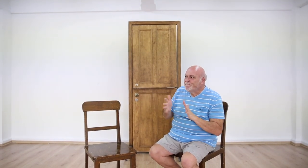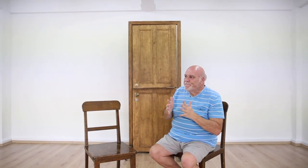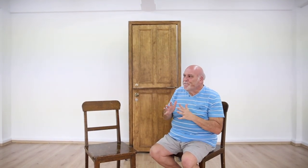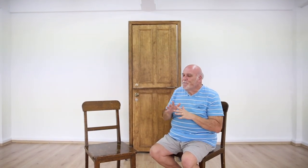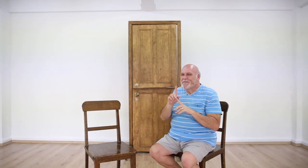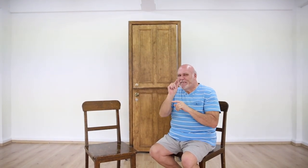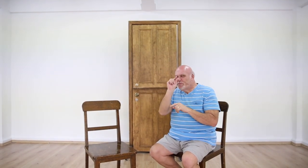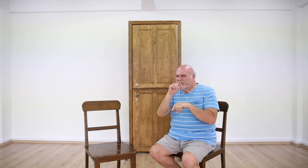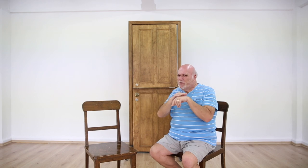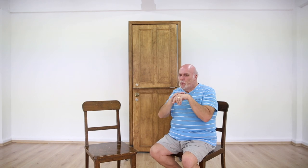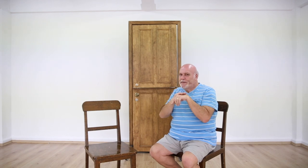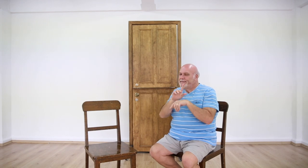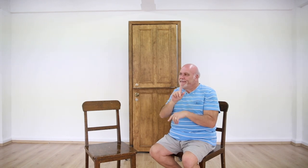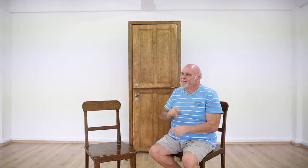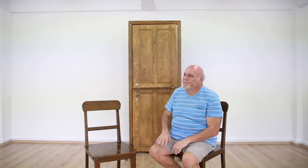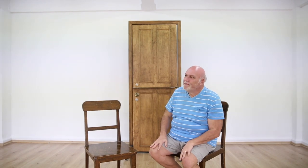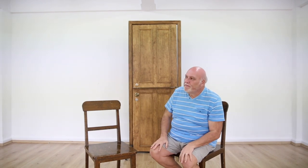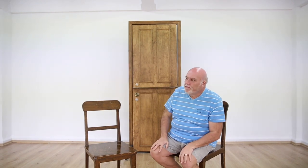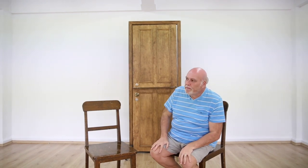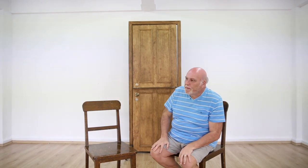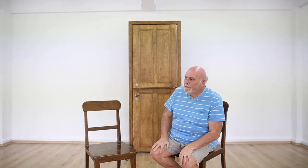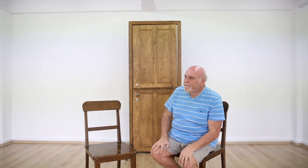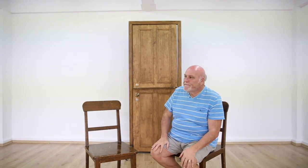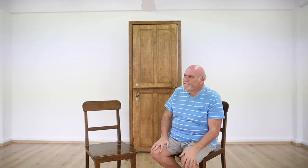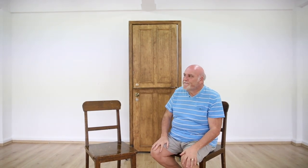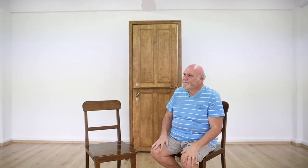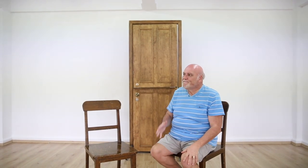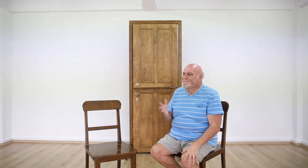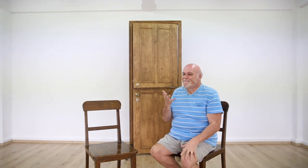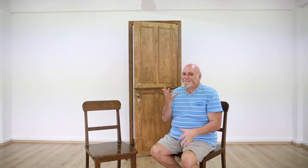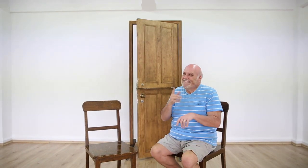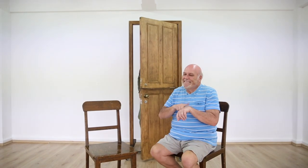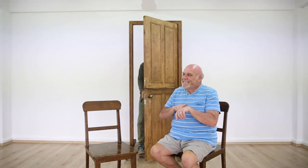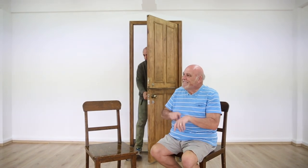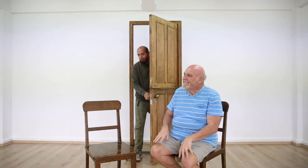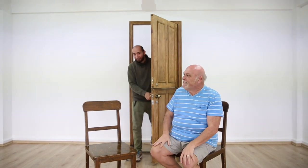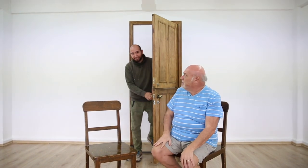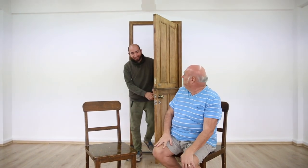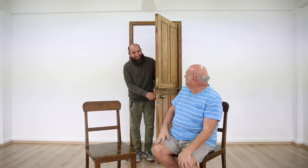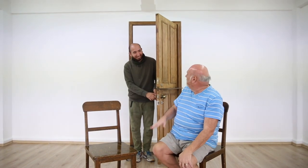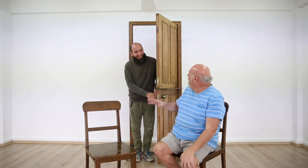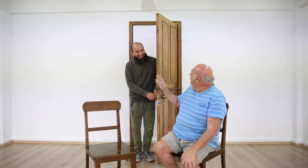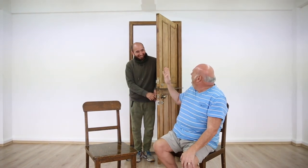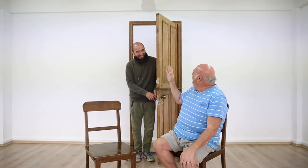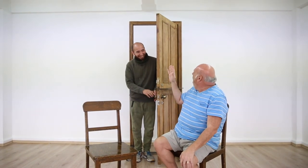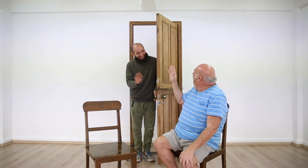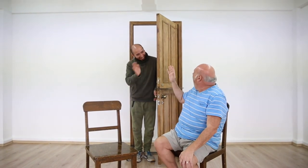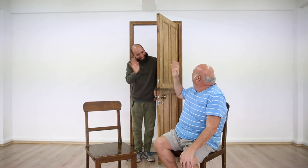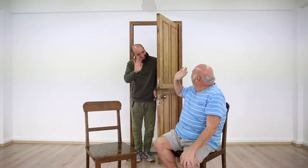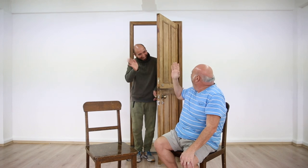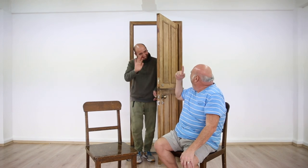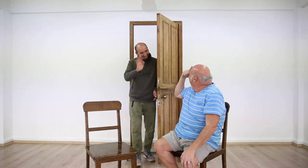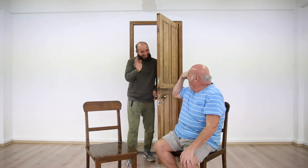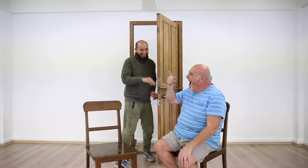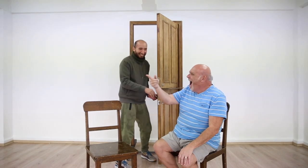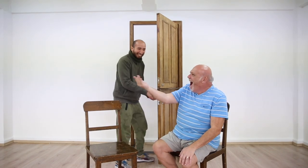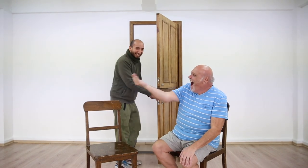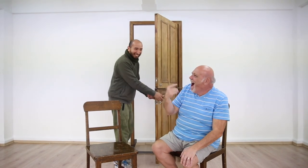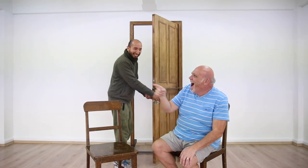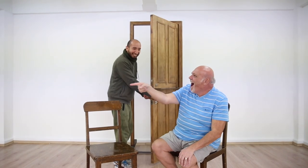and I'm waiting. He should show up soon. It's getting late... [Anselmo]: Oh, hello! [Eduardo]: Hello!